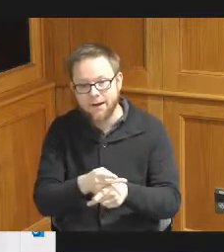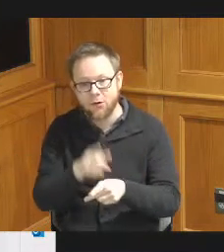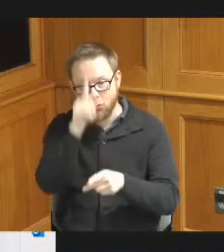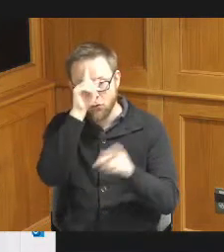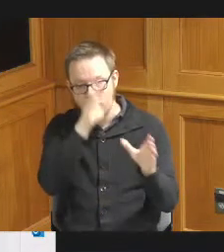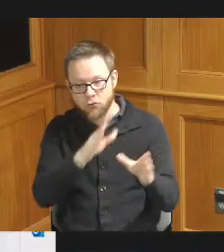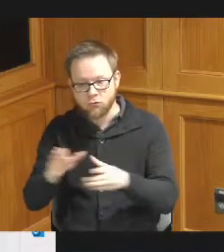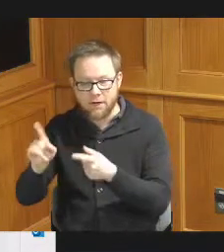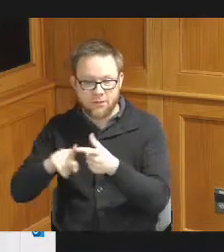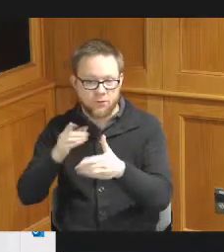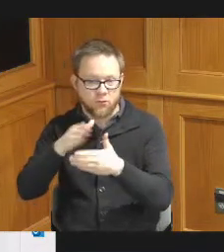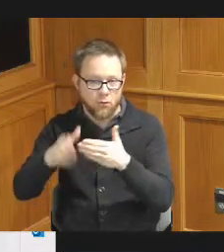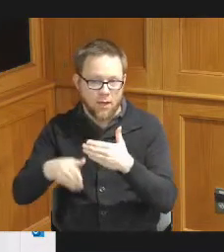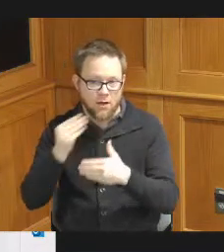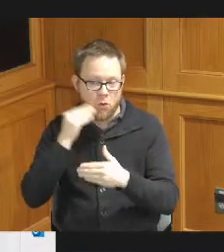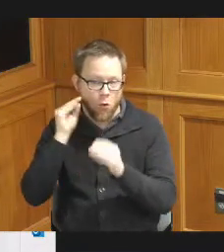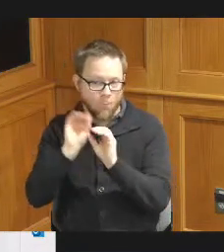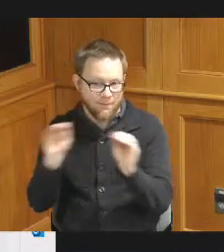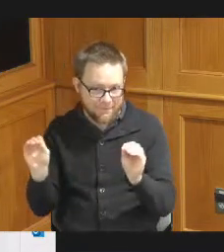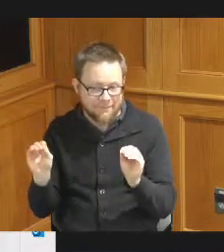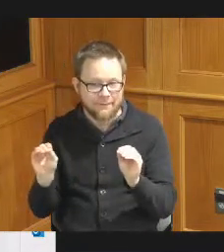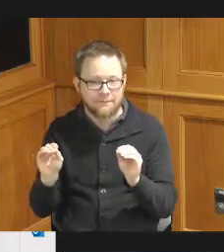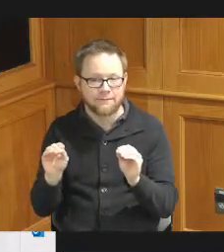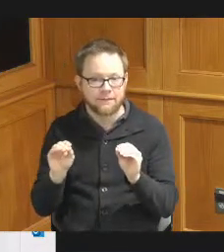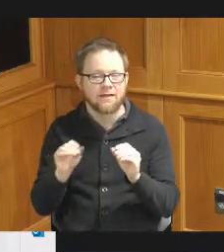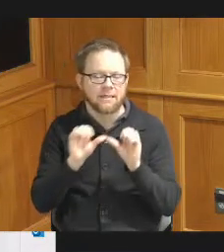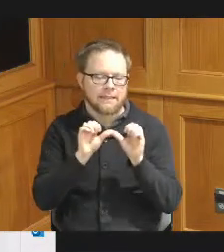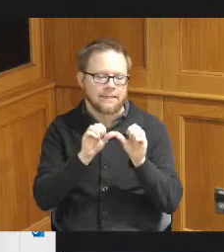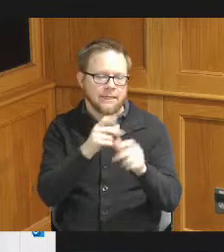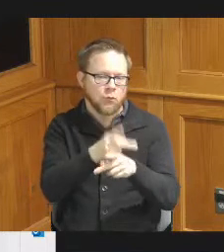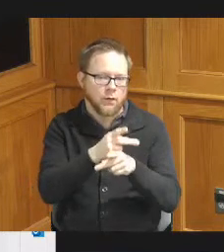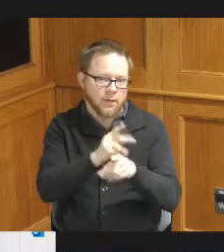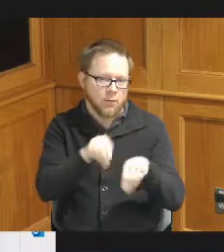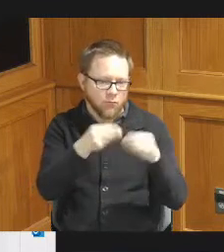authorities and those service providers that are providing services to those qualifying populations